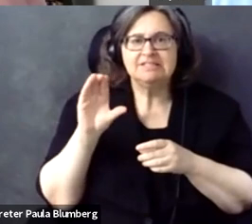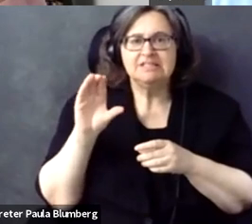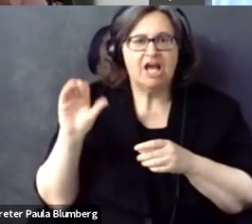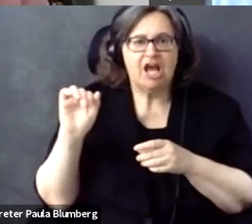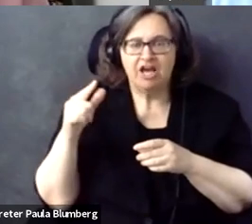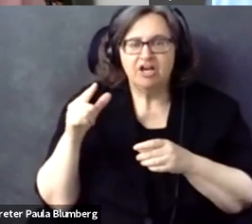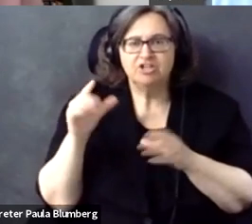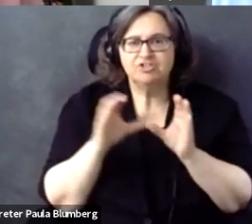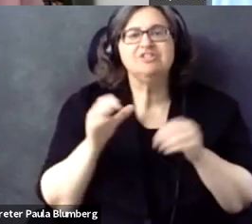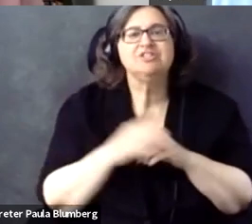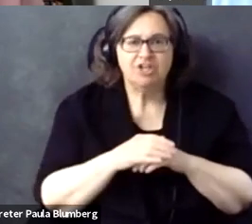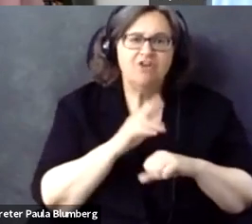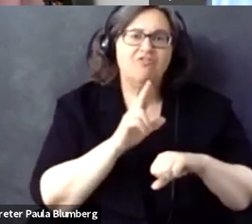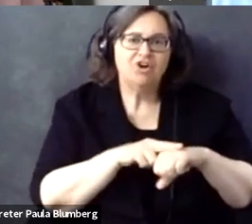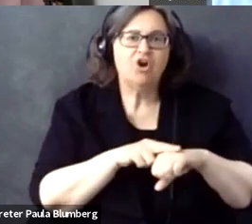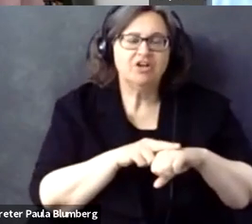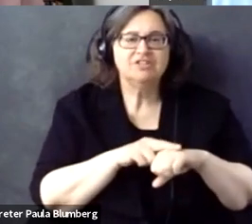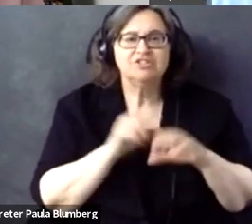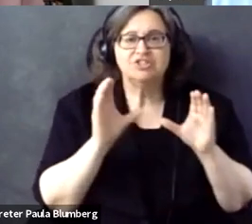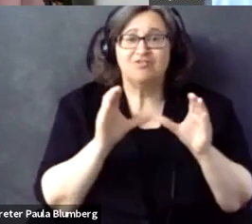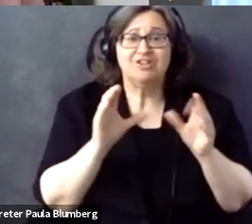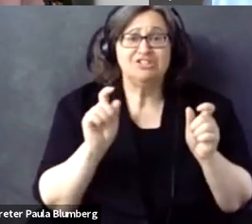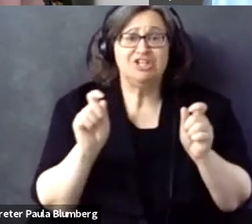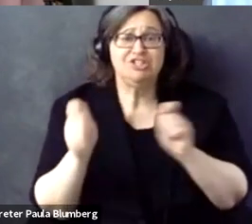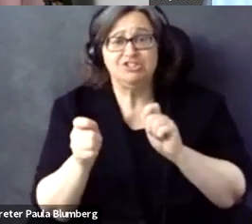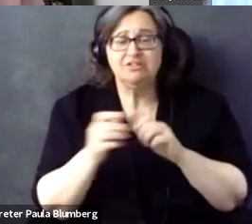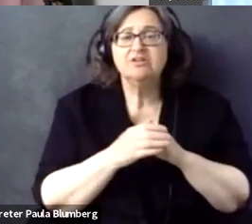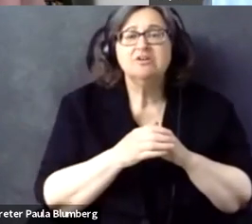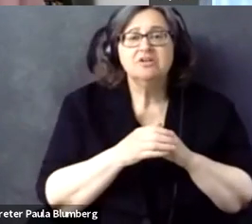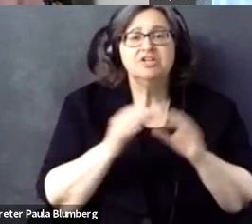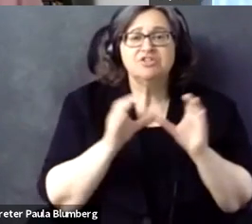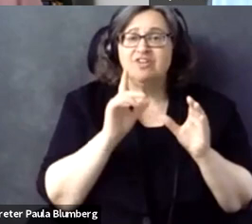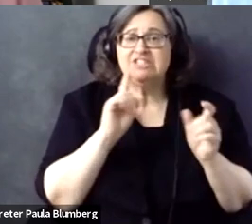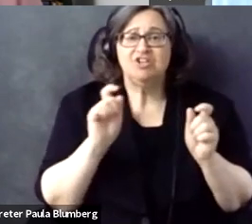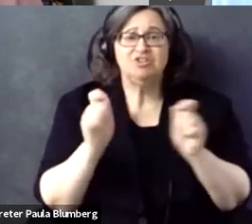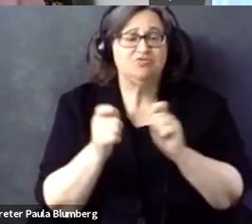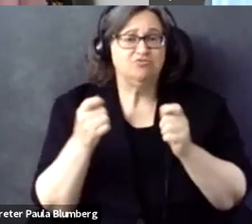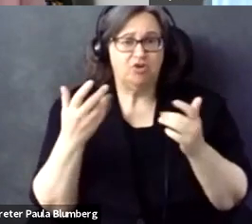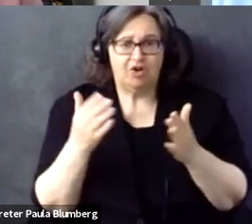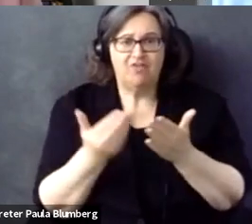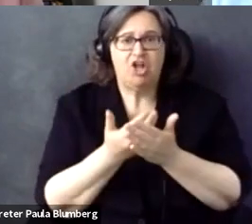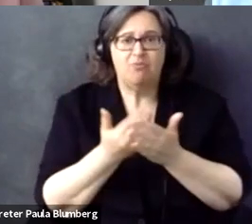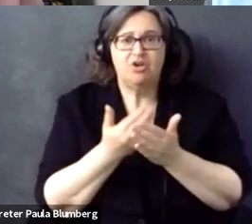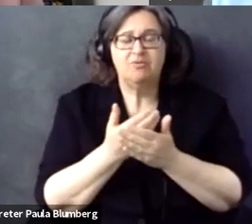. Wick ag 3.0 is not included in the C pack certification at this time I believe. And, of course, a